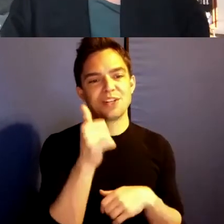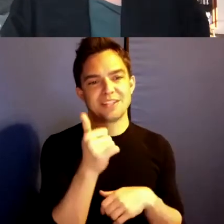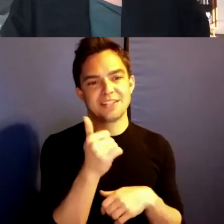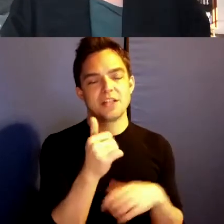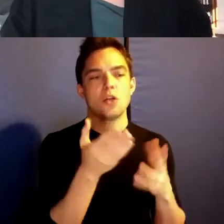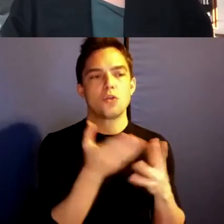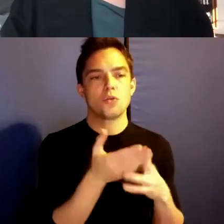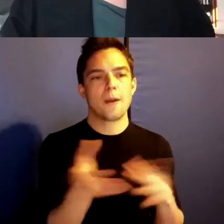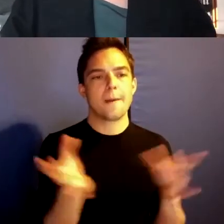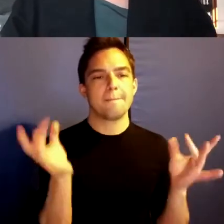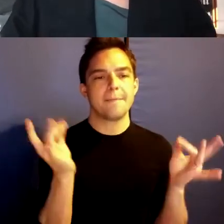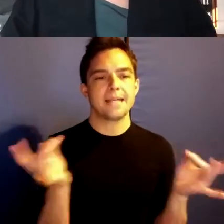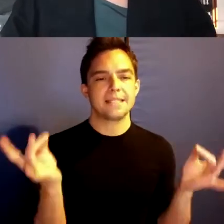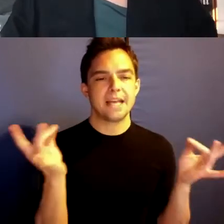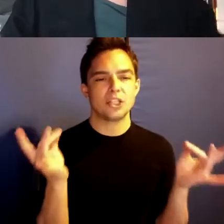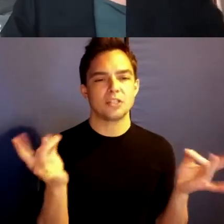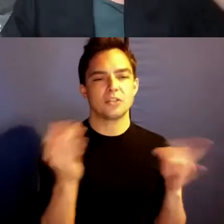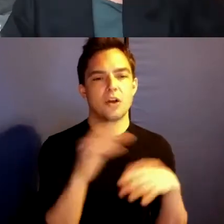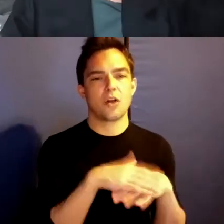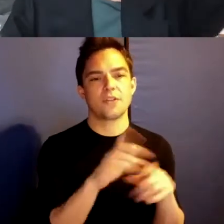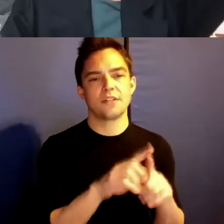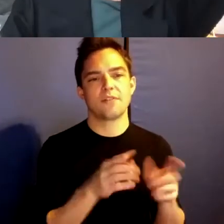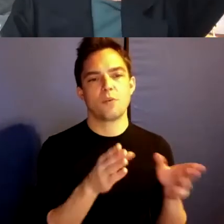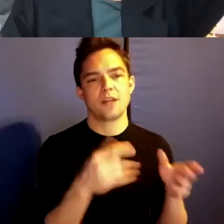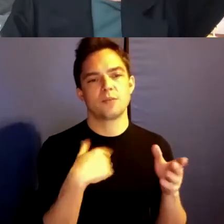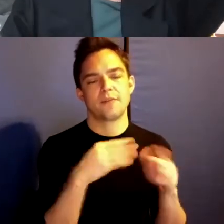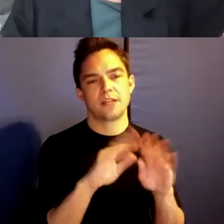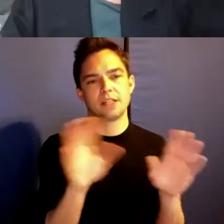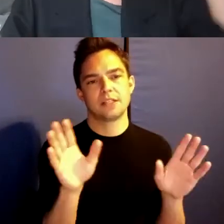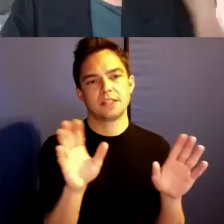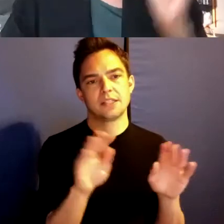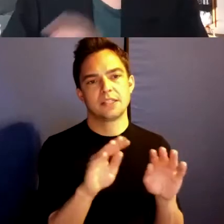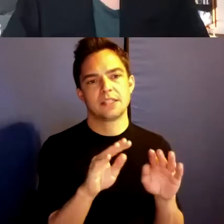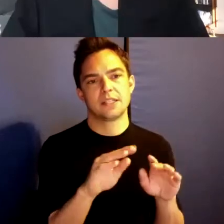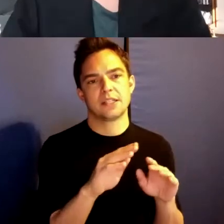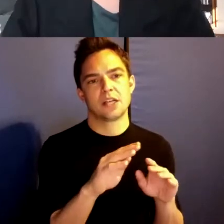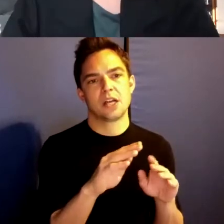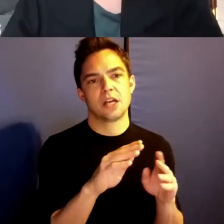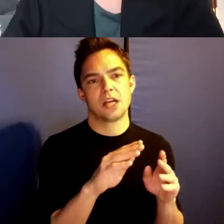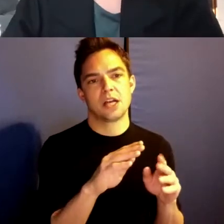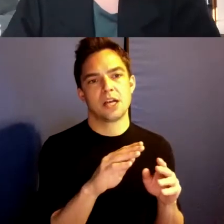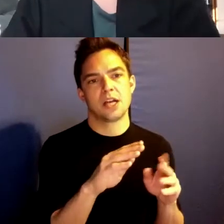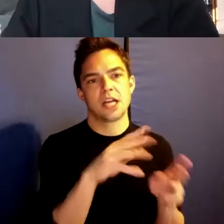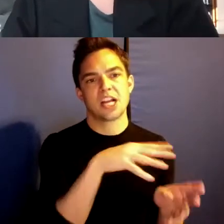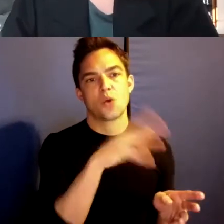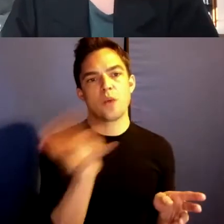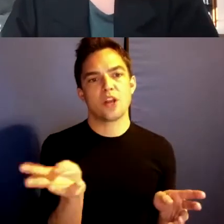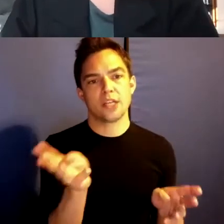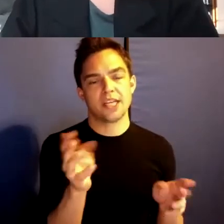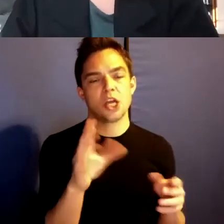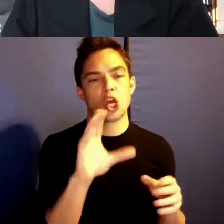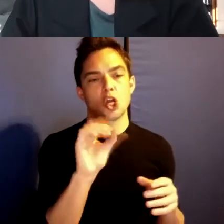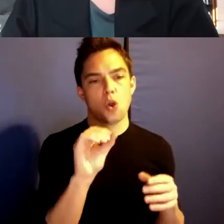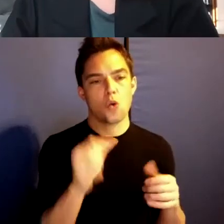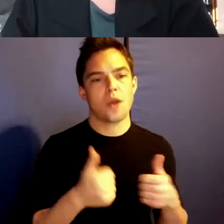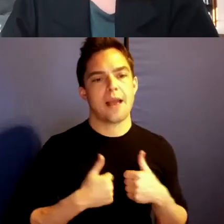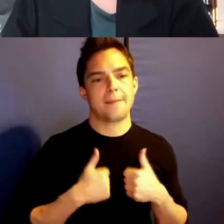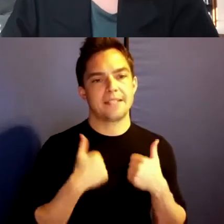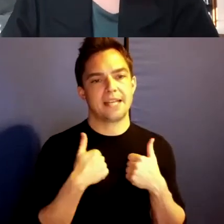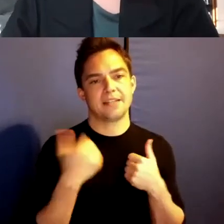on the ways that we have clearly cohabitating over the last 15 or so years.